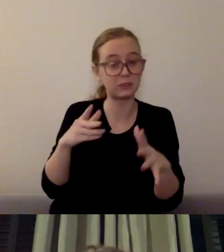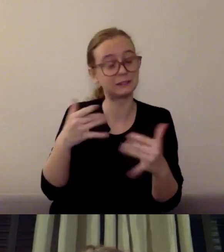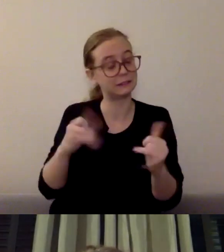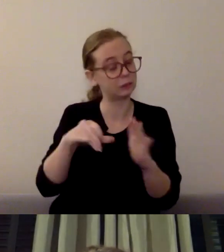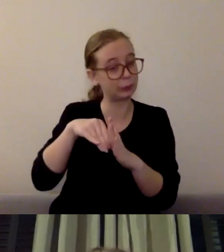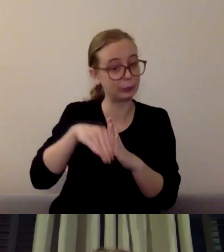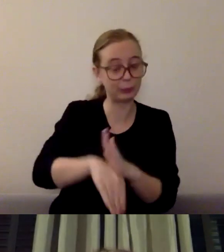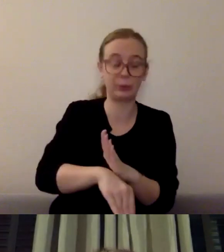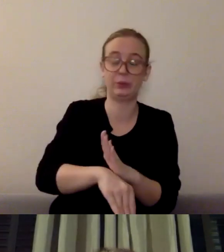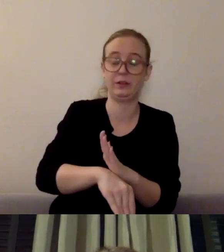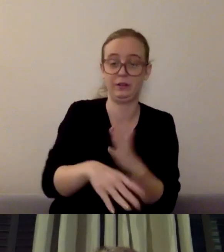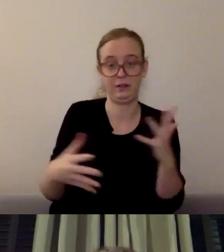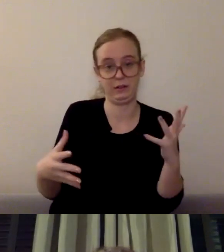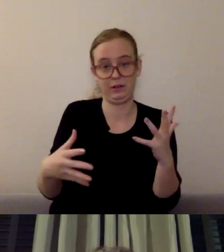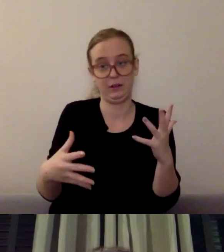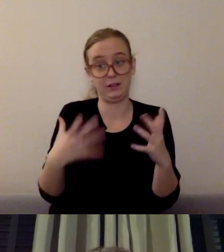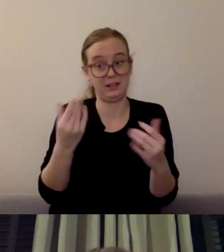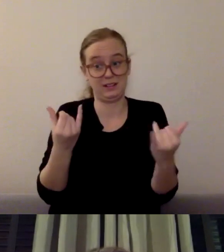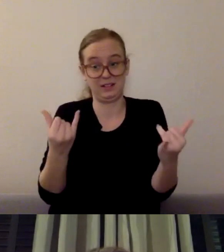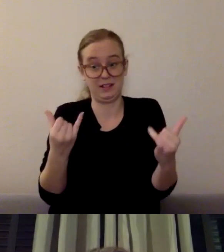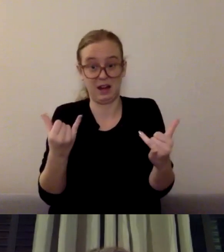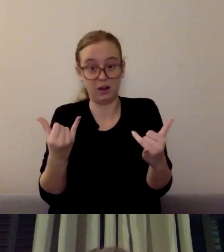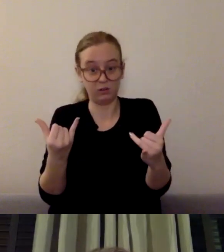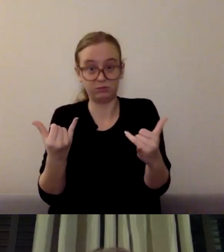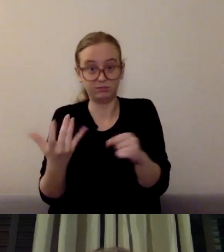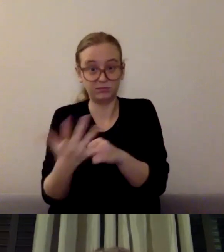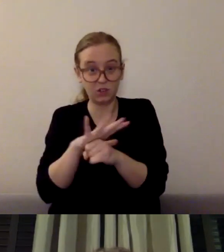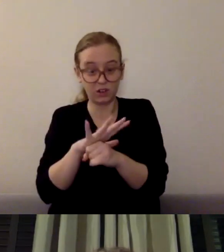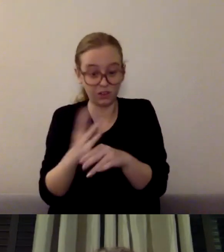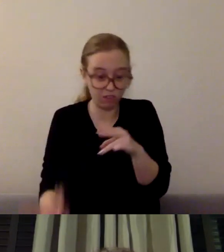that were already happening. Individuals and families